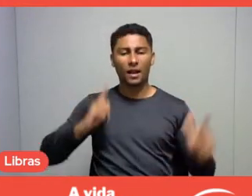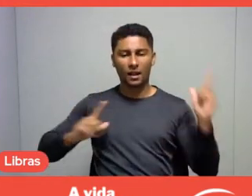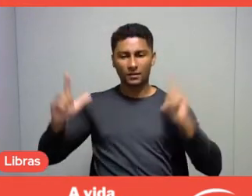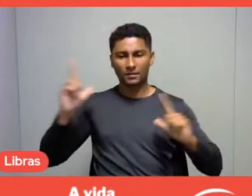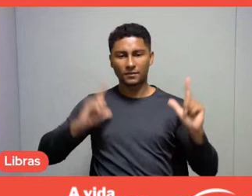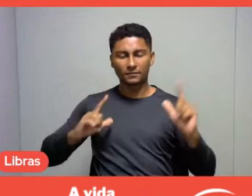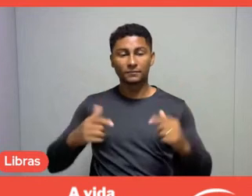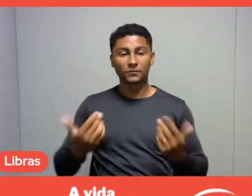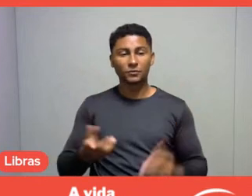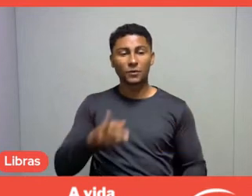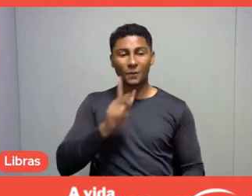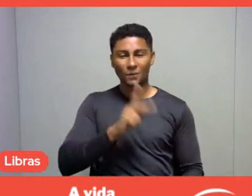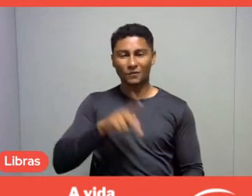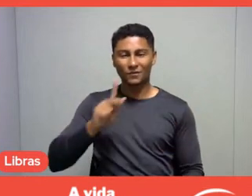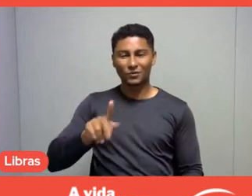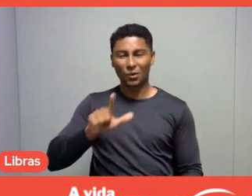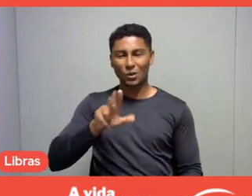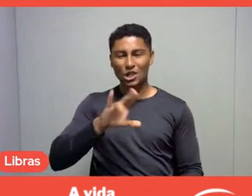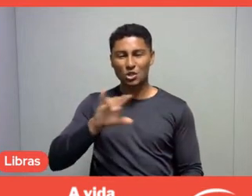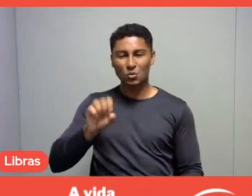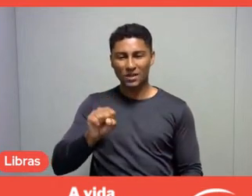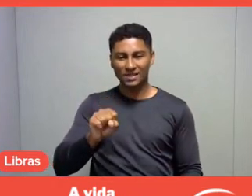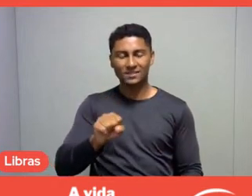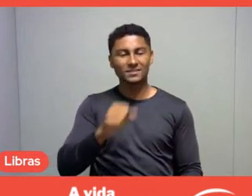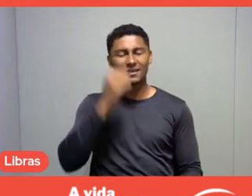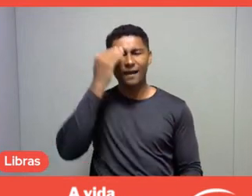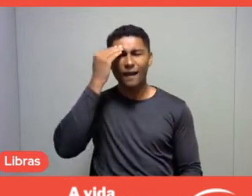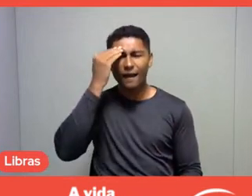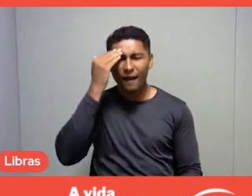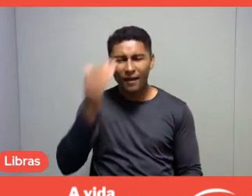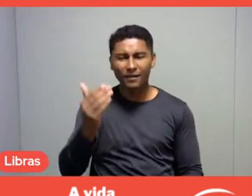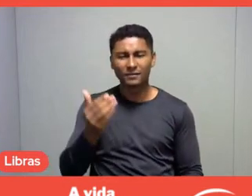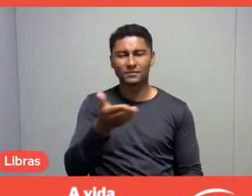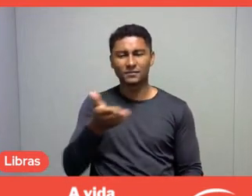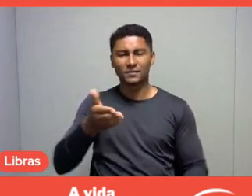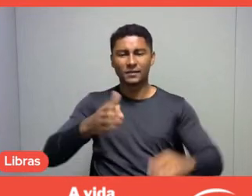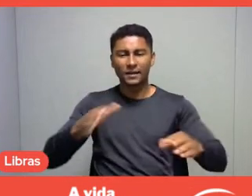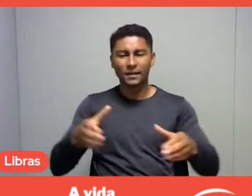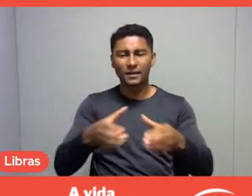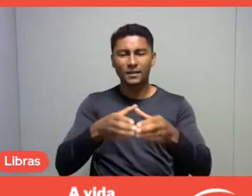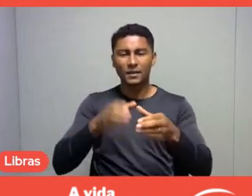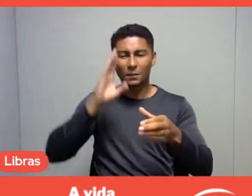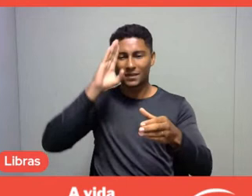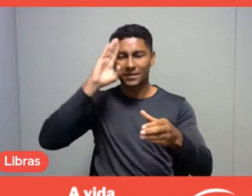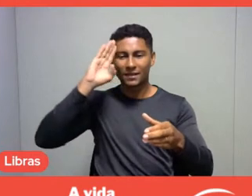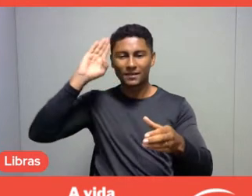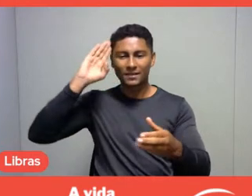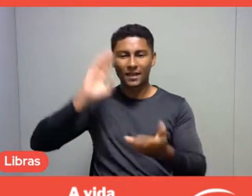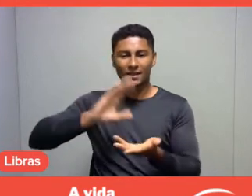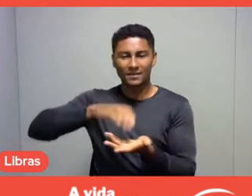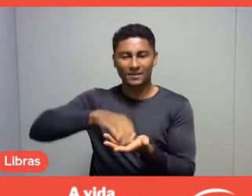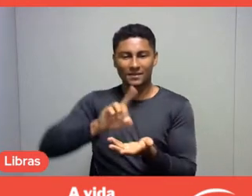my sincere thanks to the entire Sesc team and the National Department for making this event possible,